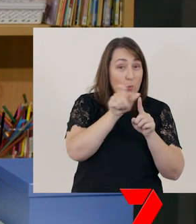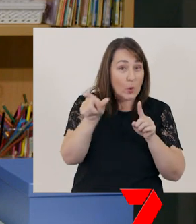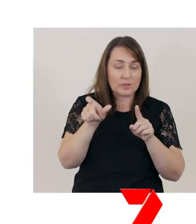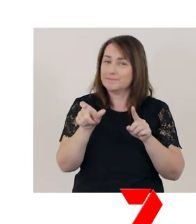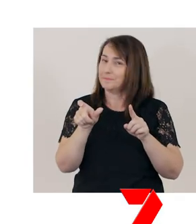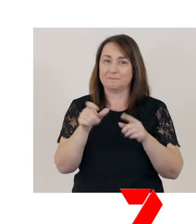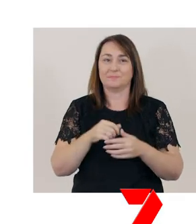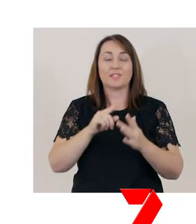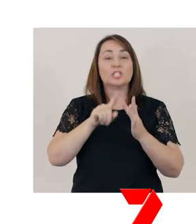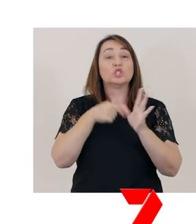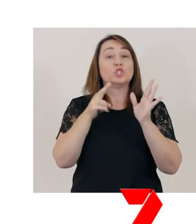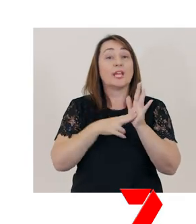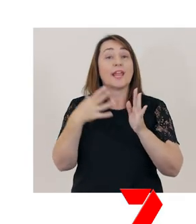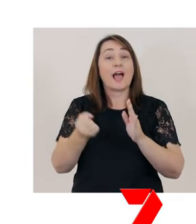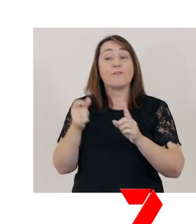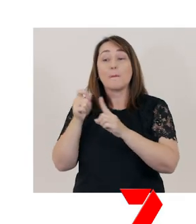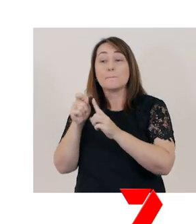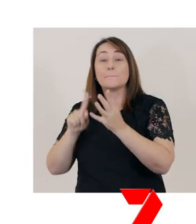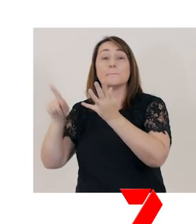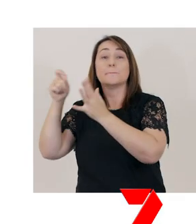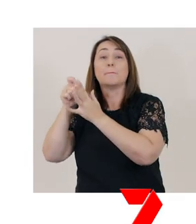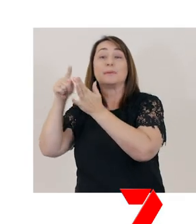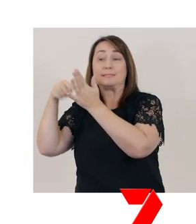[man reads] Jan had a puppet called ‘Jim’.